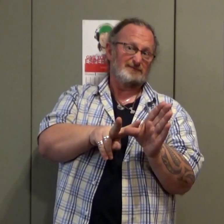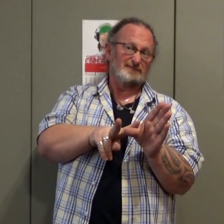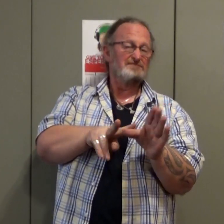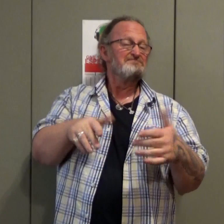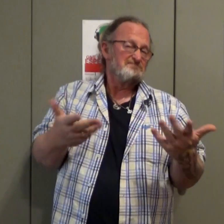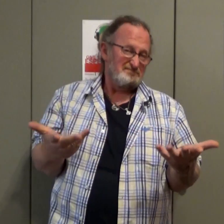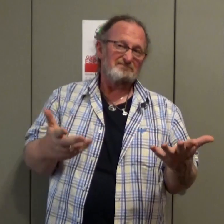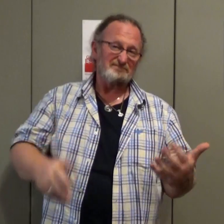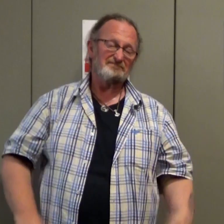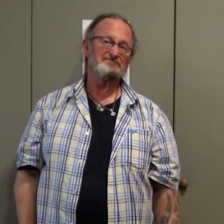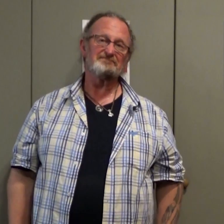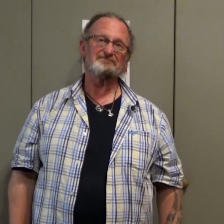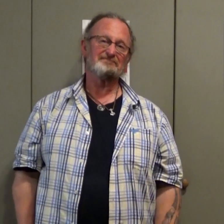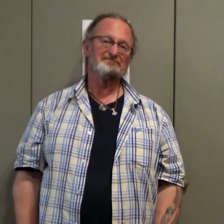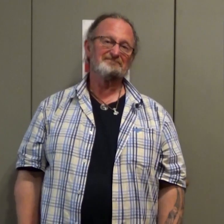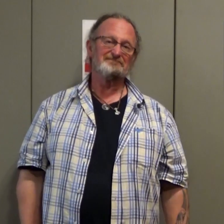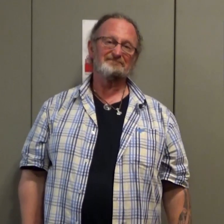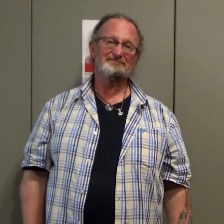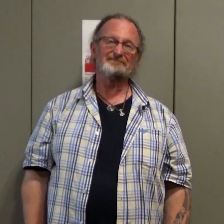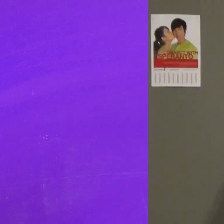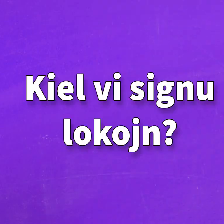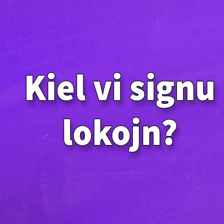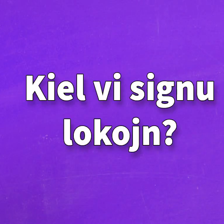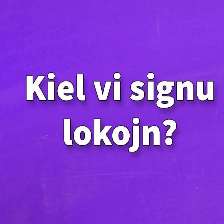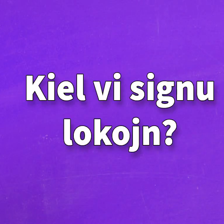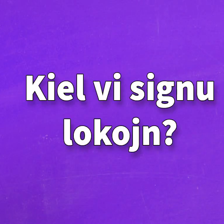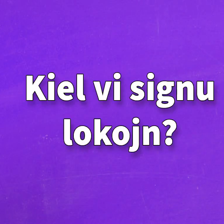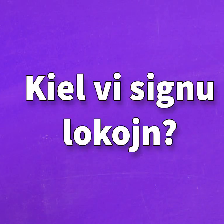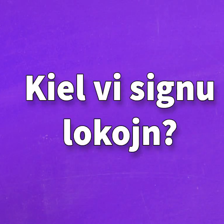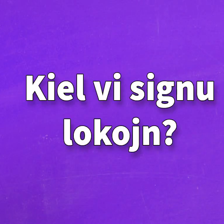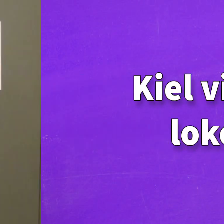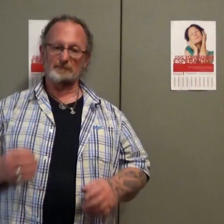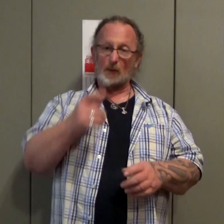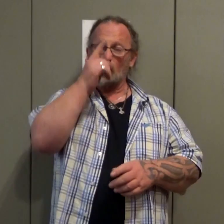Two years ago, three years ago like this How do you sign locations?